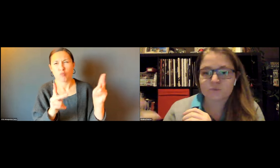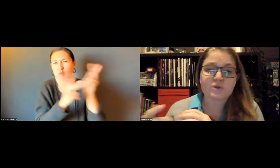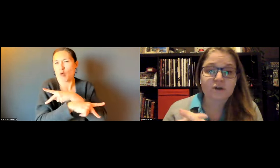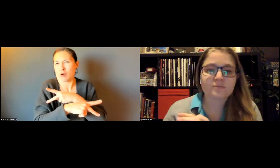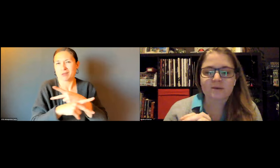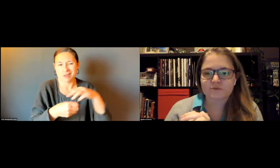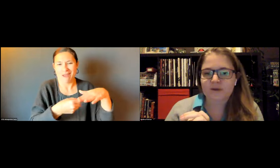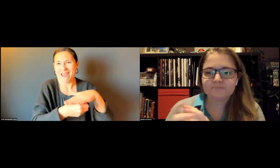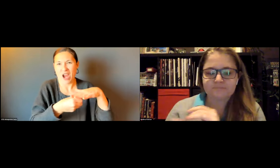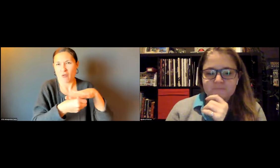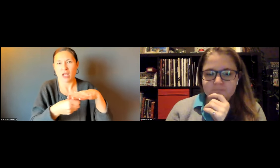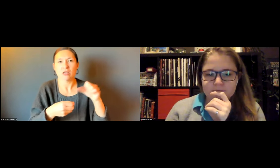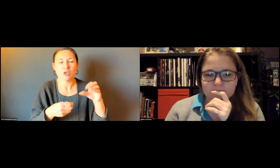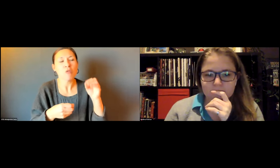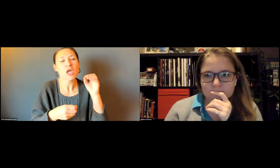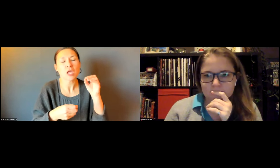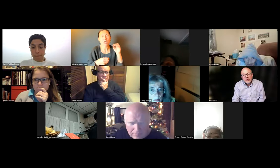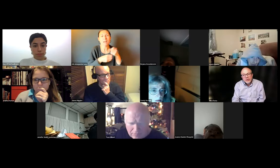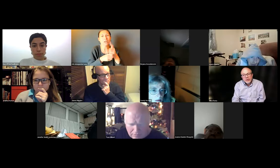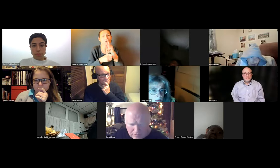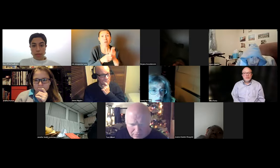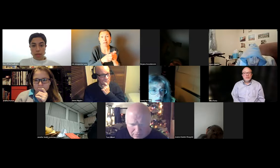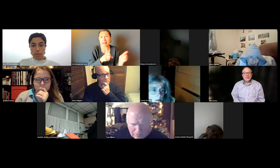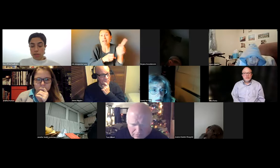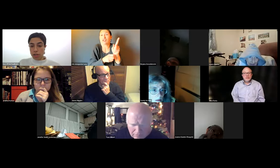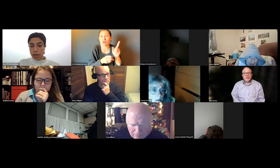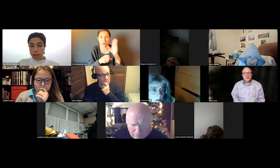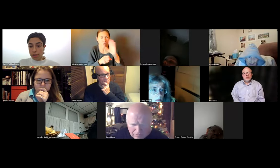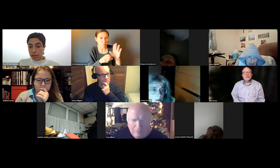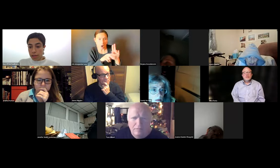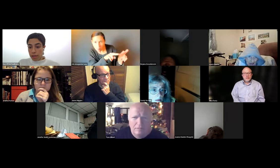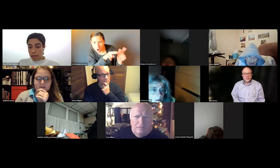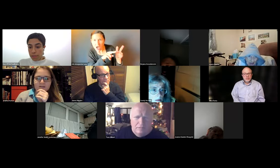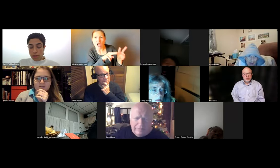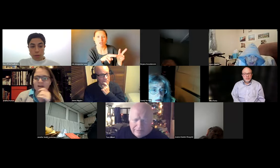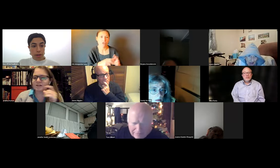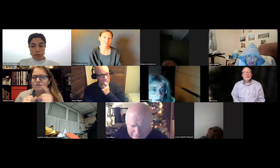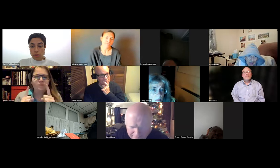IF THERE ARE PARTICULAR PROBLEM PROPERTIES TO SEND FOLKS THERE PROACTIVELY THE NEXT WINTER THAT